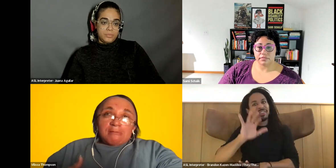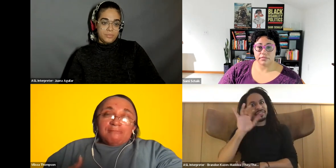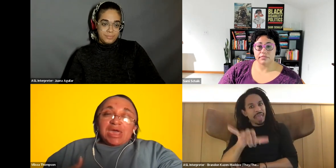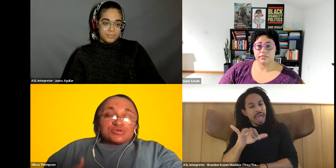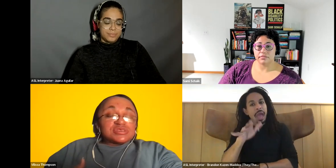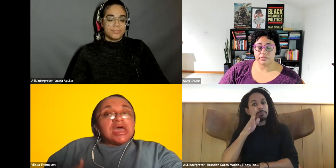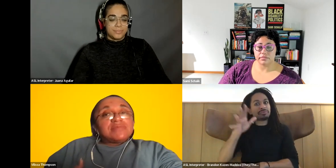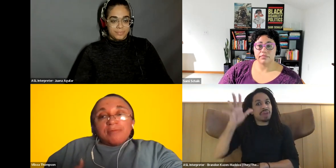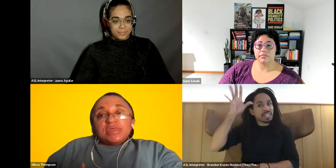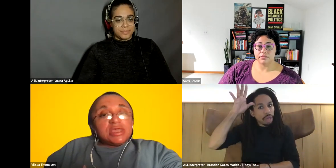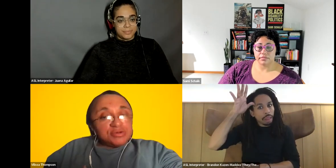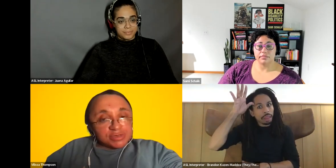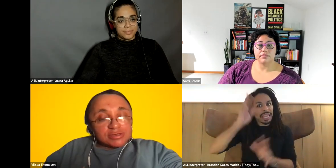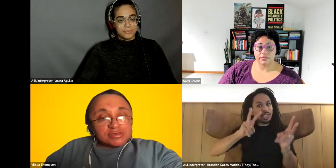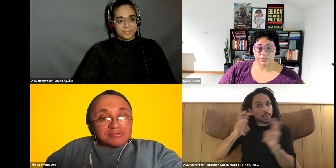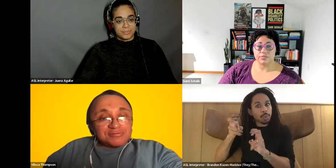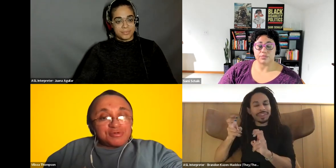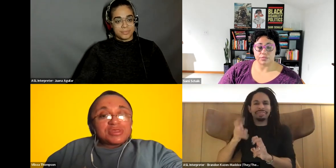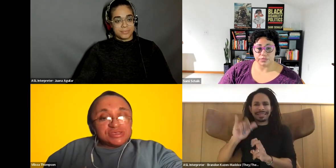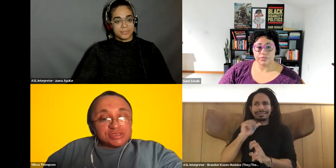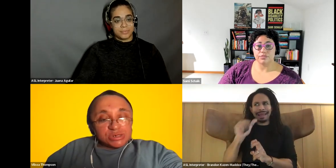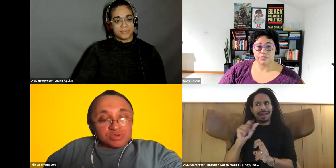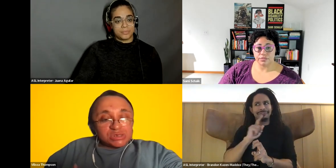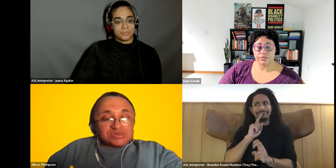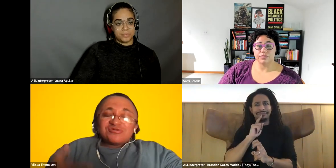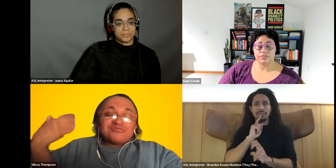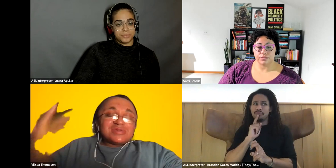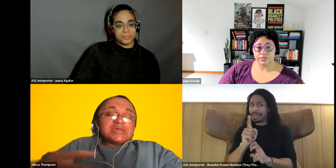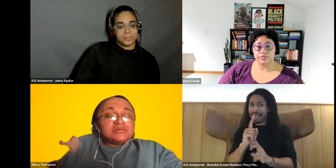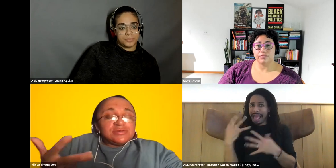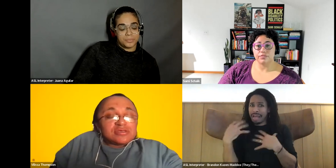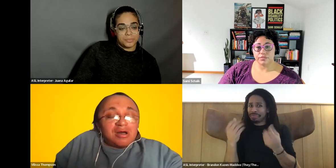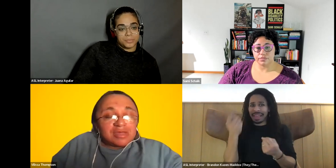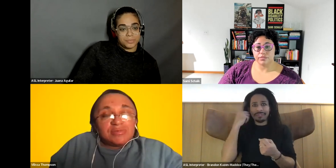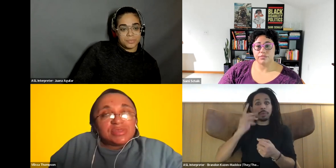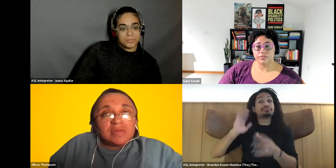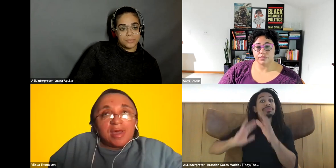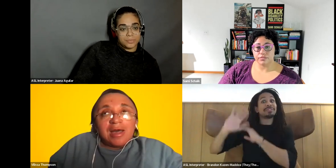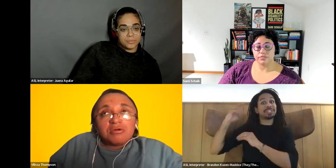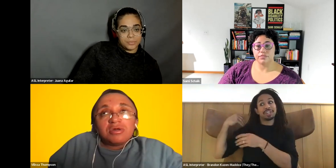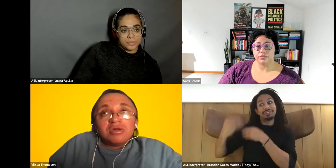Vilissa Thompson: matters that have not been the healthiest for at least the generation. So they here you talk, and maybe think about how